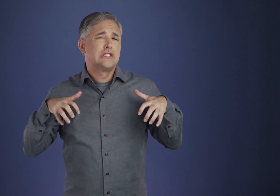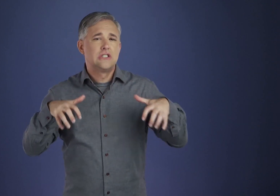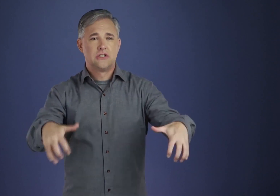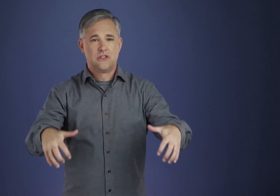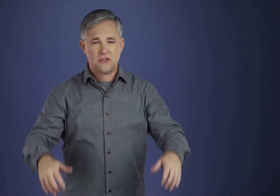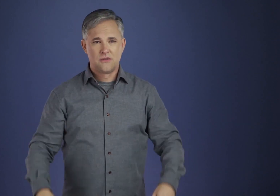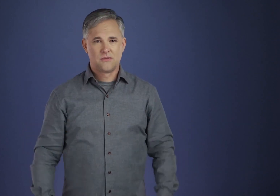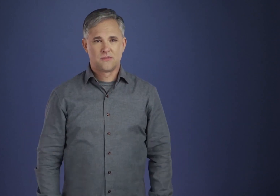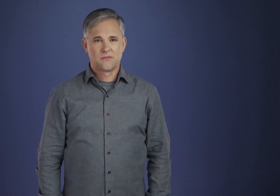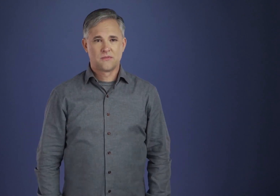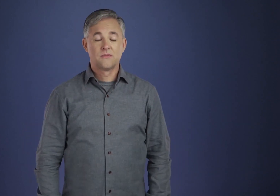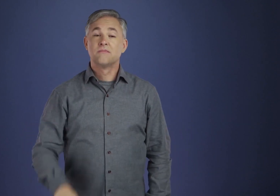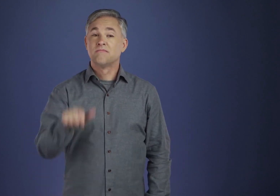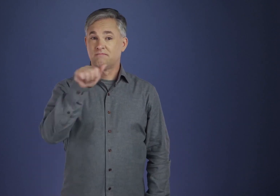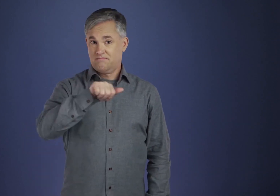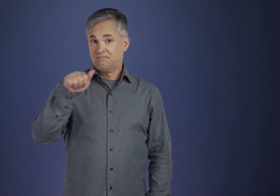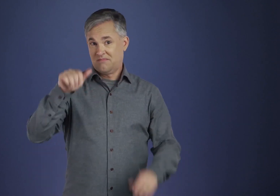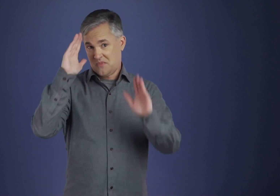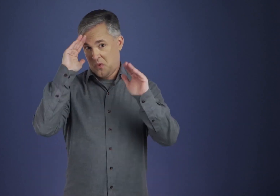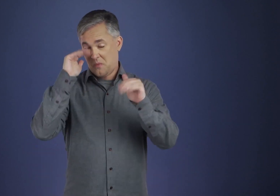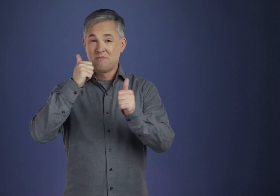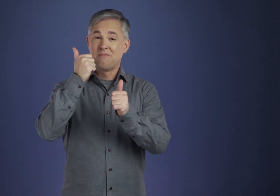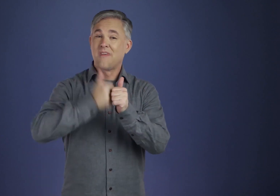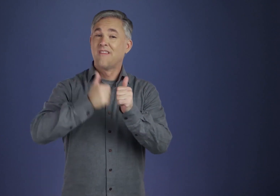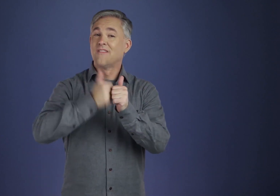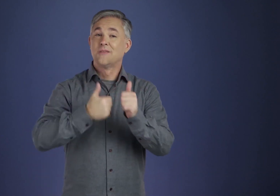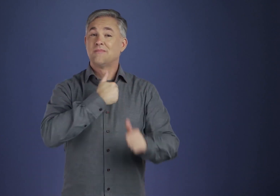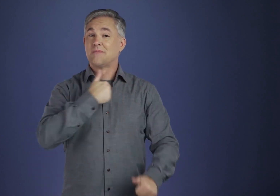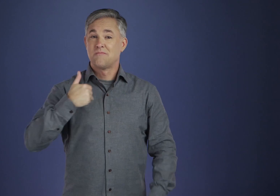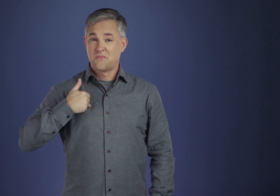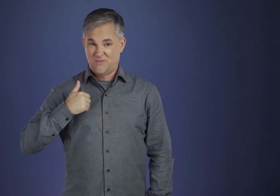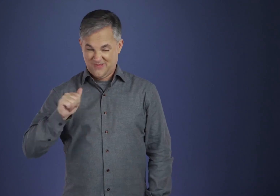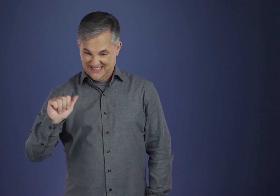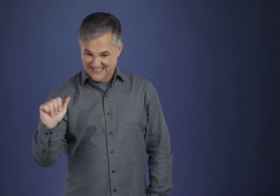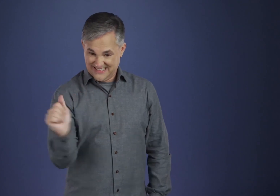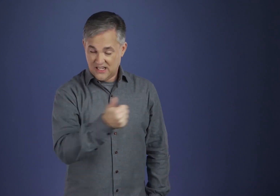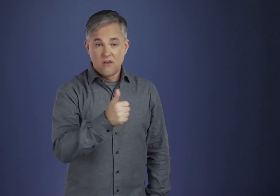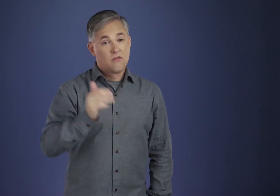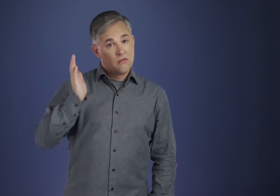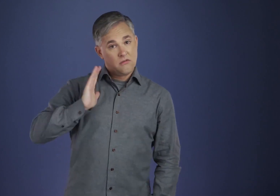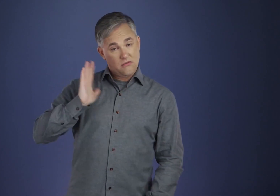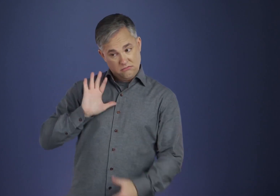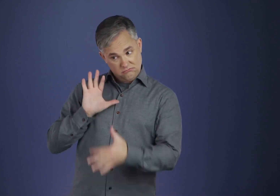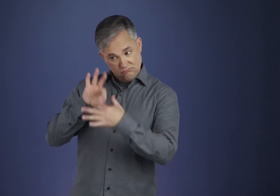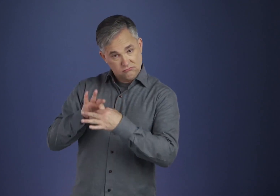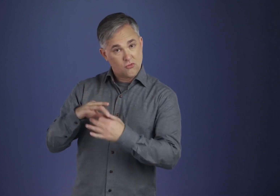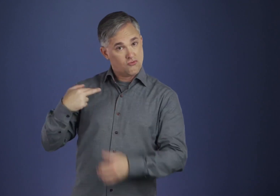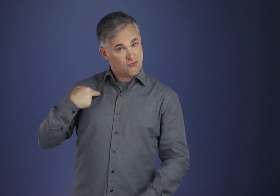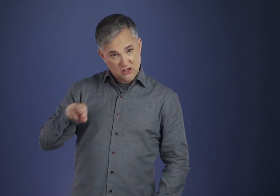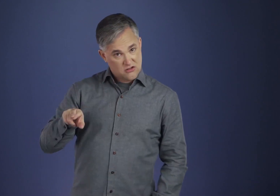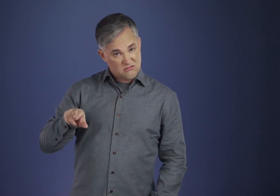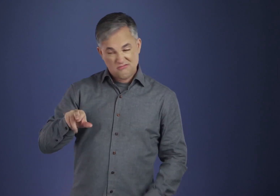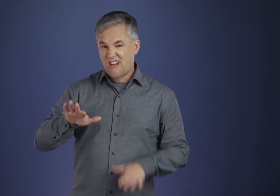It is to be hoped that every A.A. who has a religious connection which emphasizes meditation